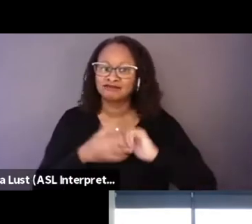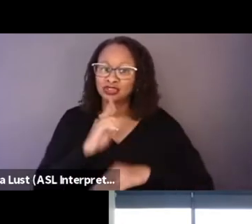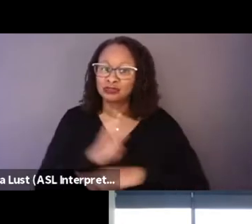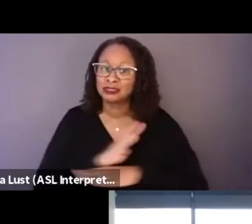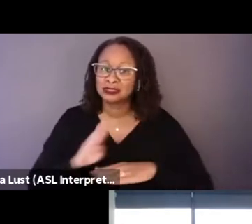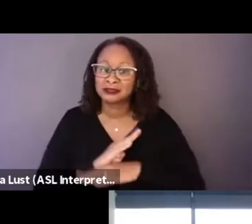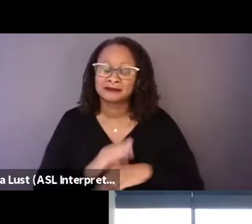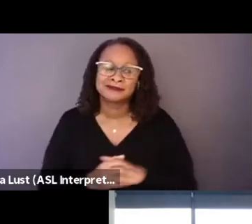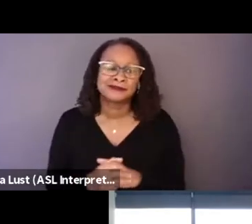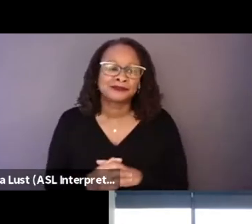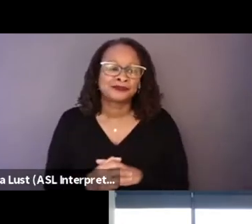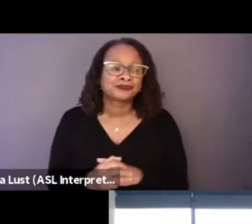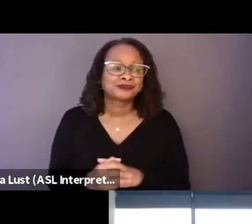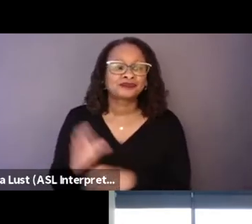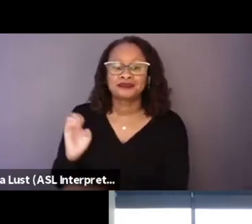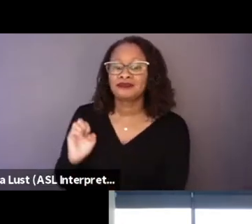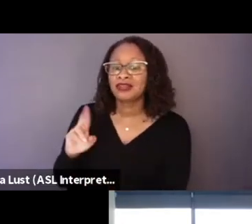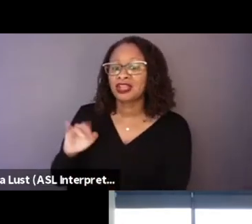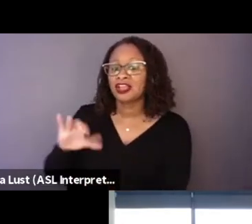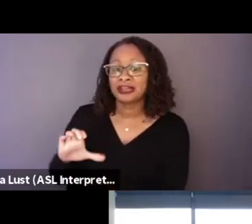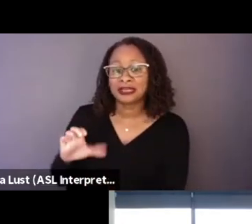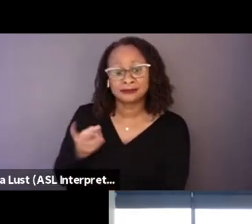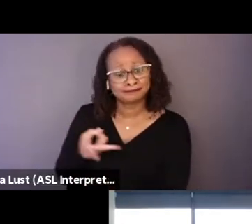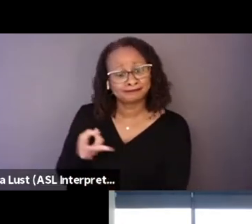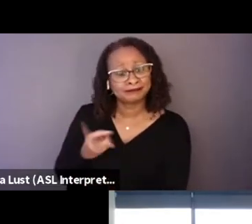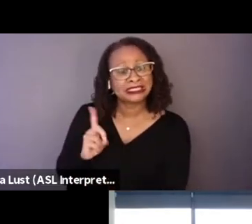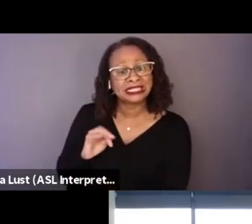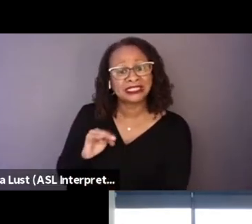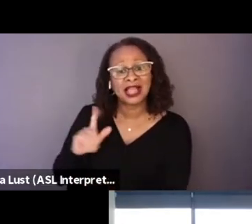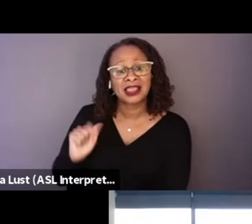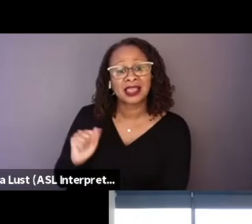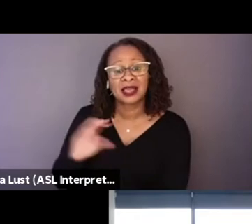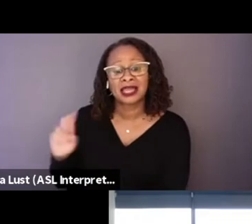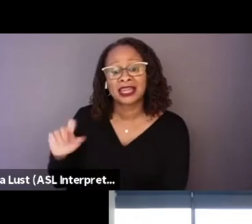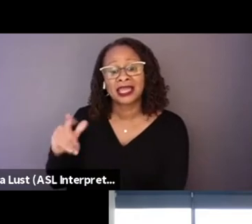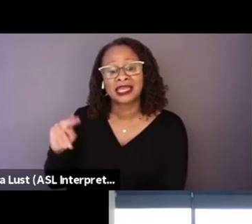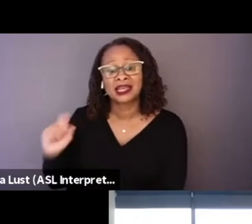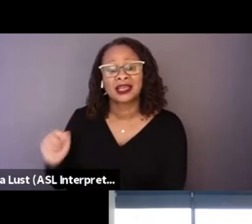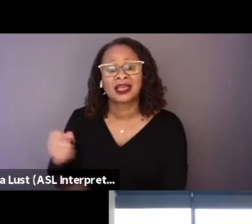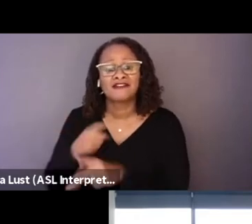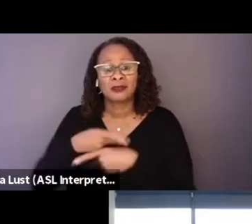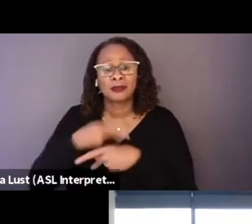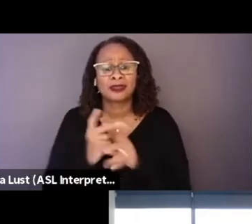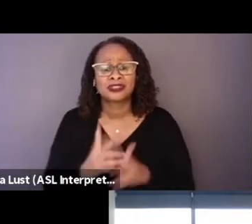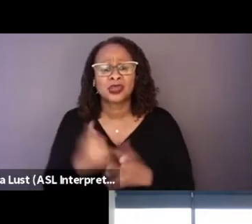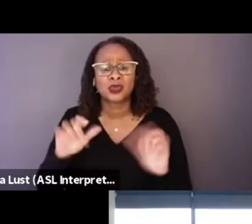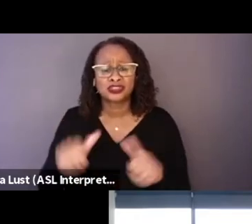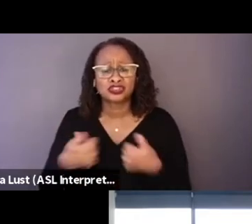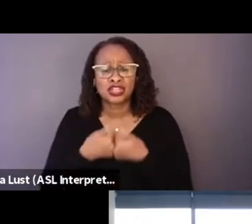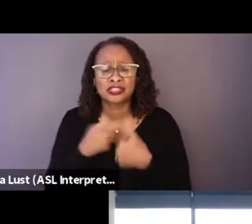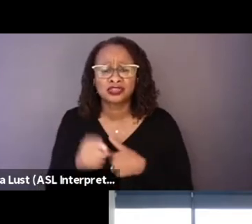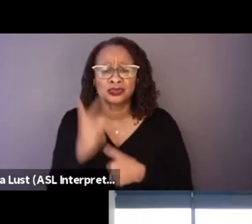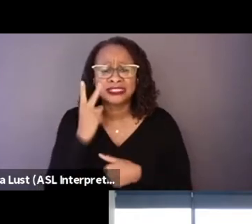And Daniela and Elena, I'm curious about from a producing standpoint, what sort of challenges you saw in terms of getting